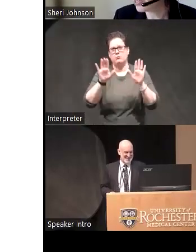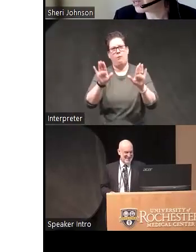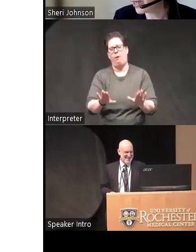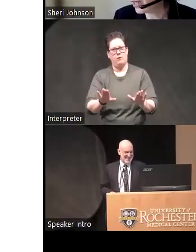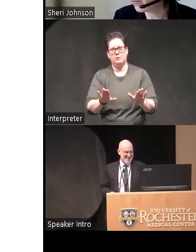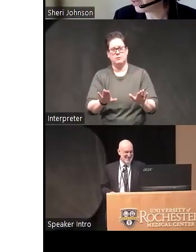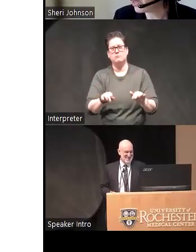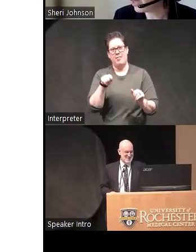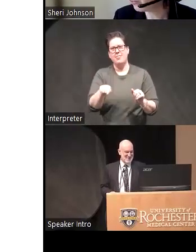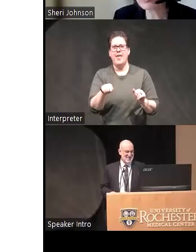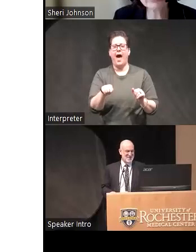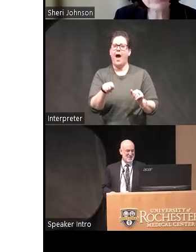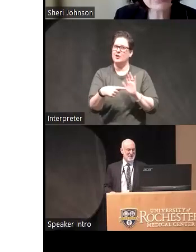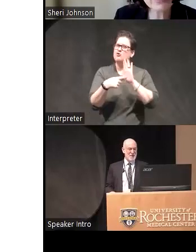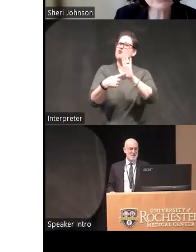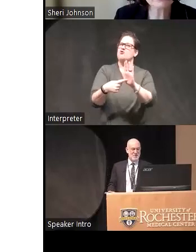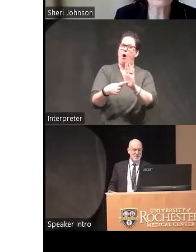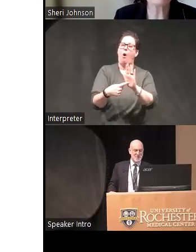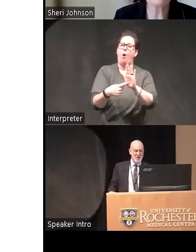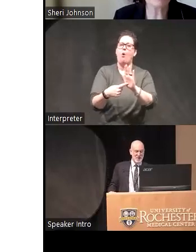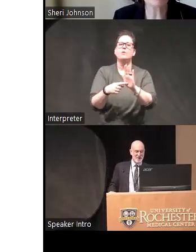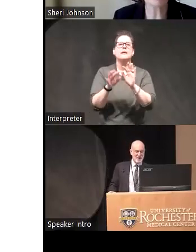Ted's light on a really important distinction that's been very hard